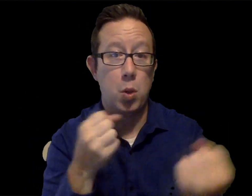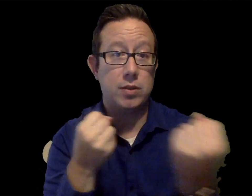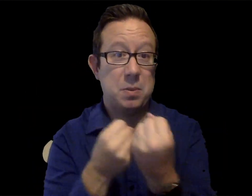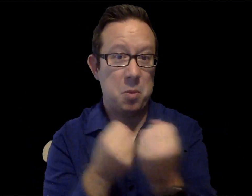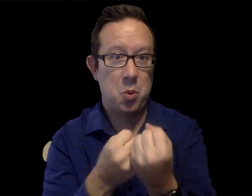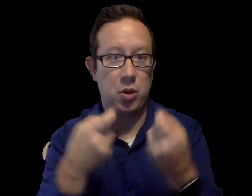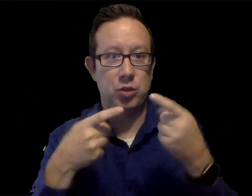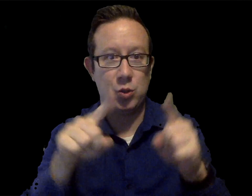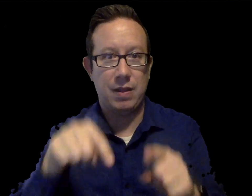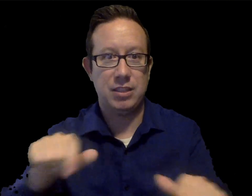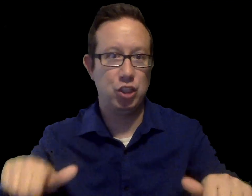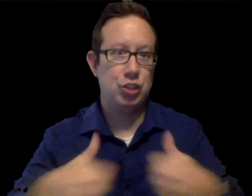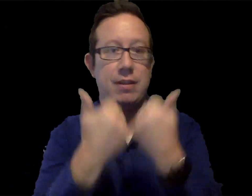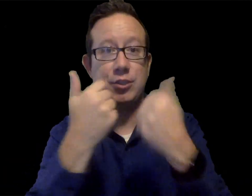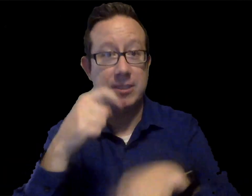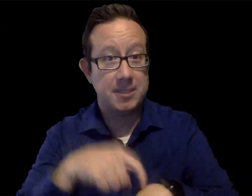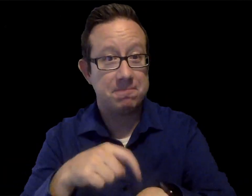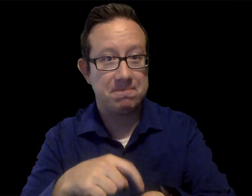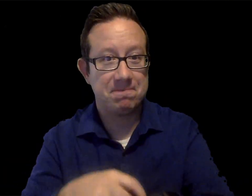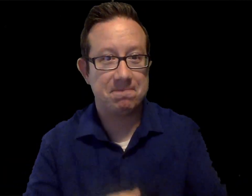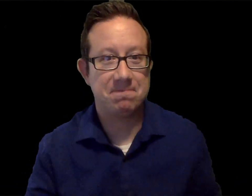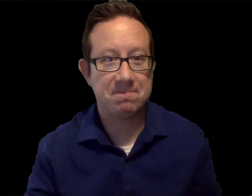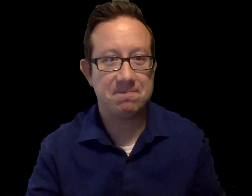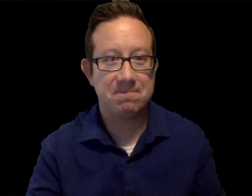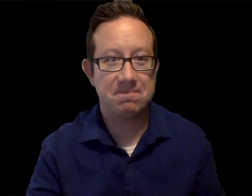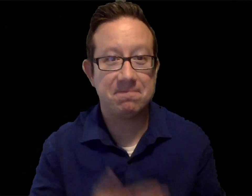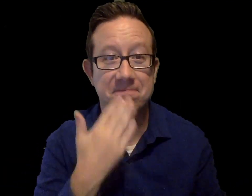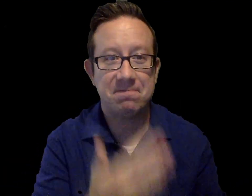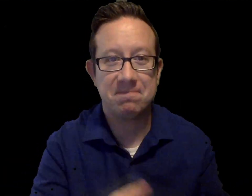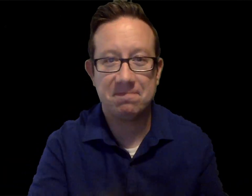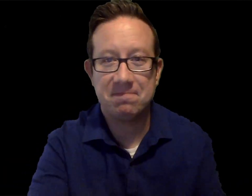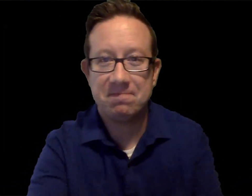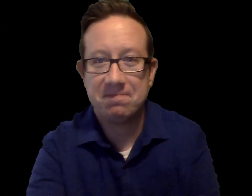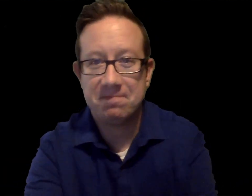Thank you for your understanding and support during this challenging time.